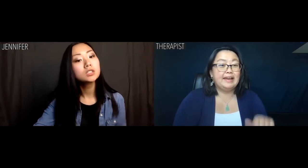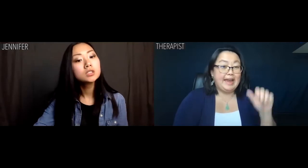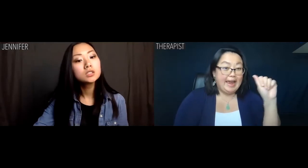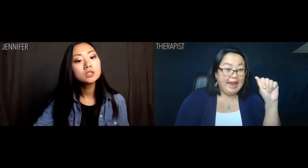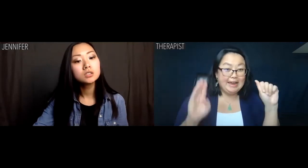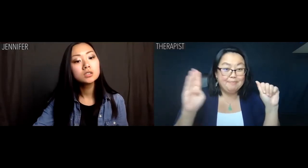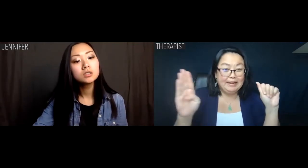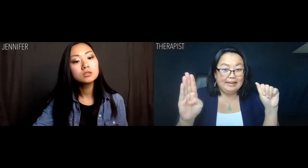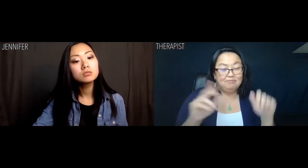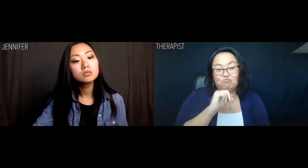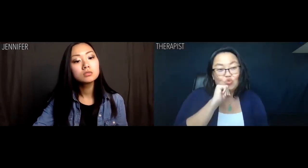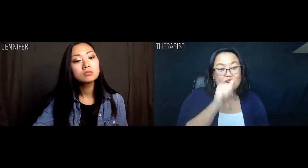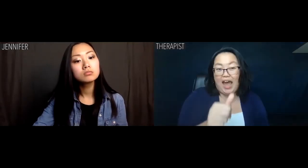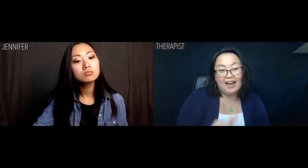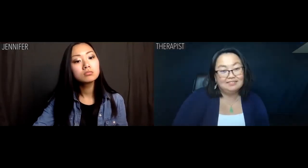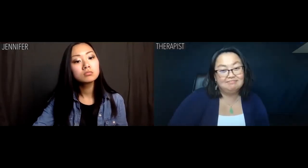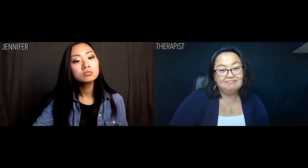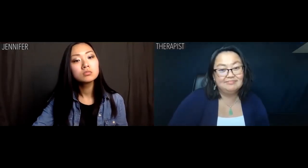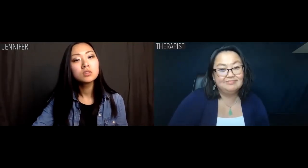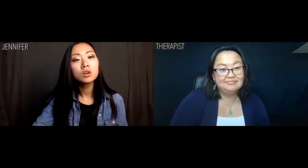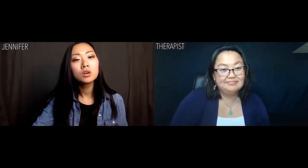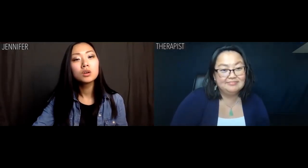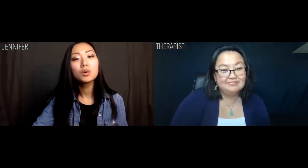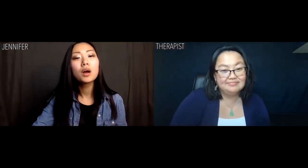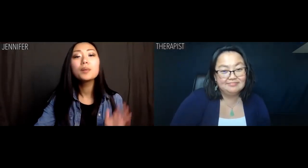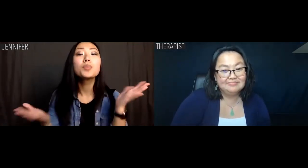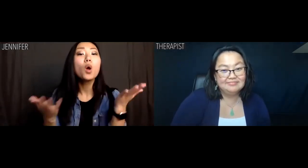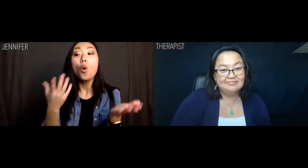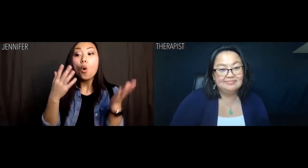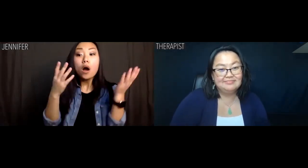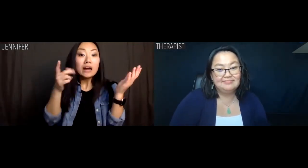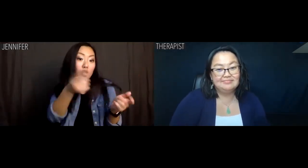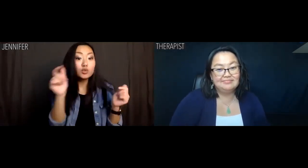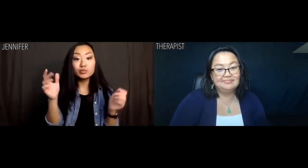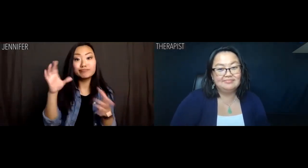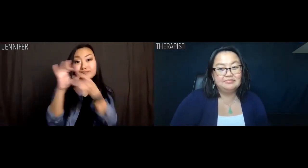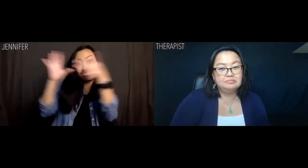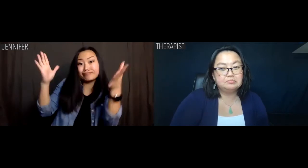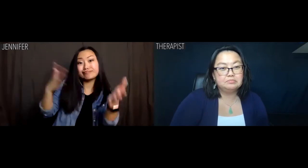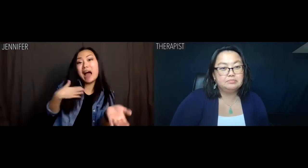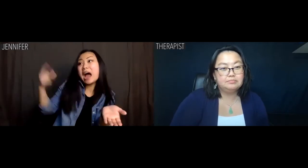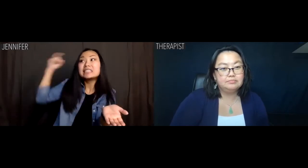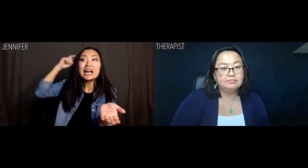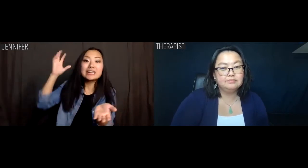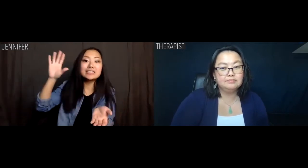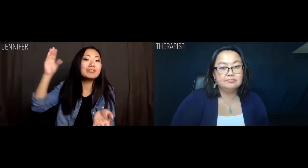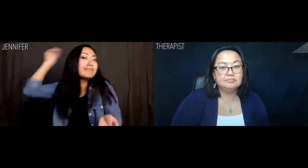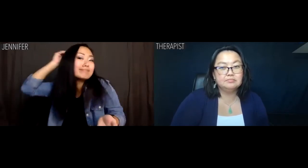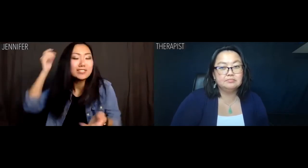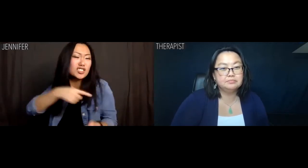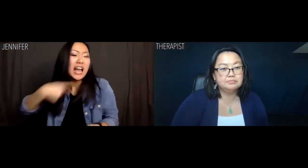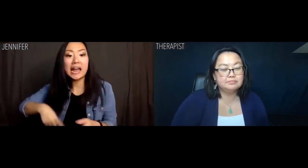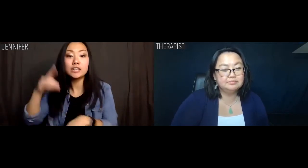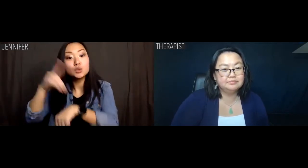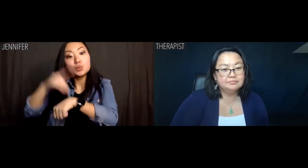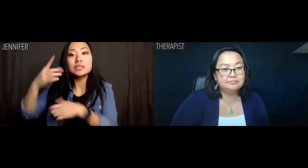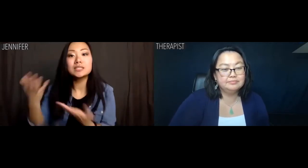Therapist: You're not either of those. Jennifer: OK, well, can you deprogram me from my sense of Chinese dutifulness?